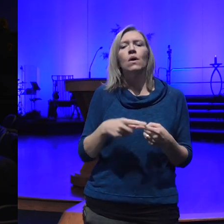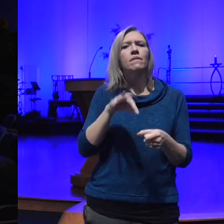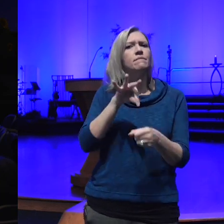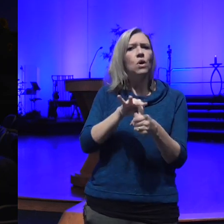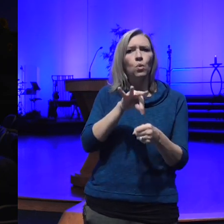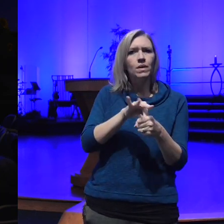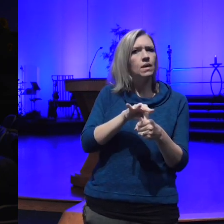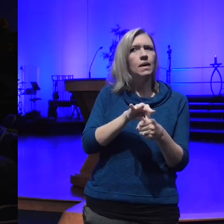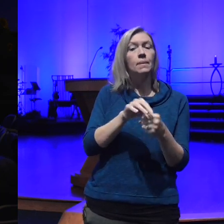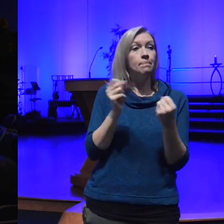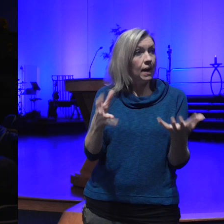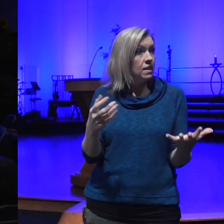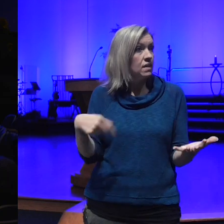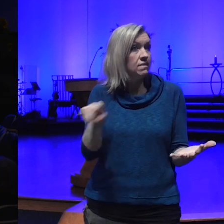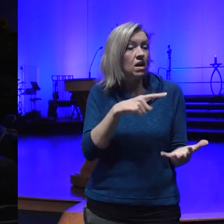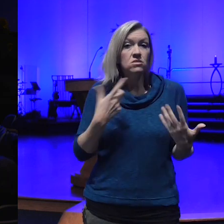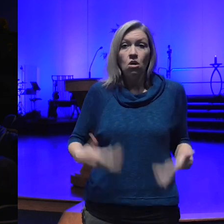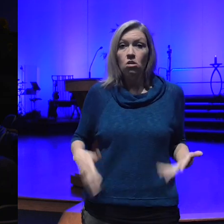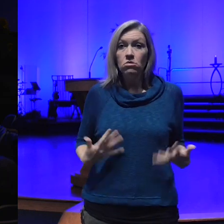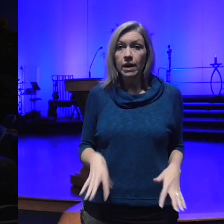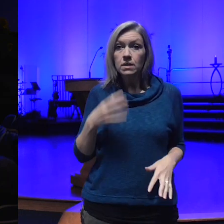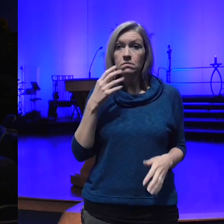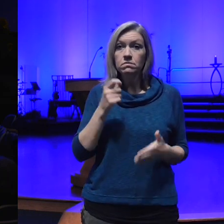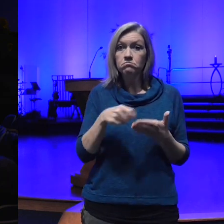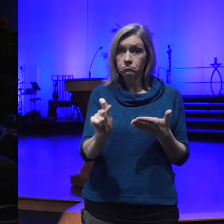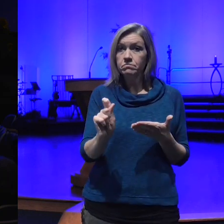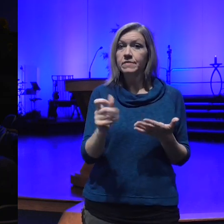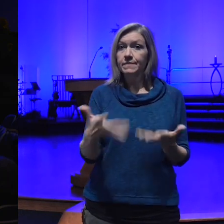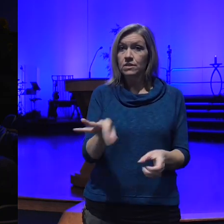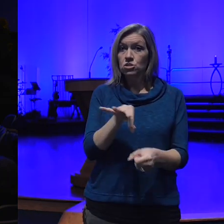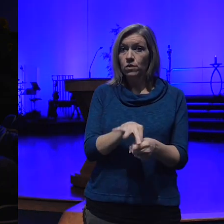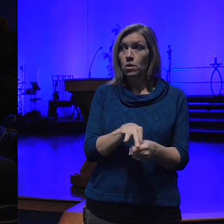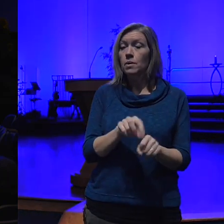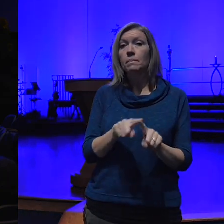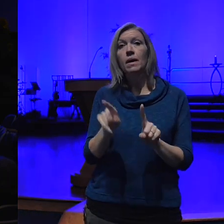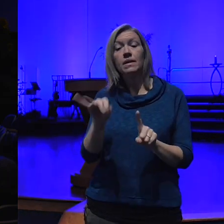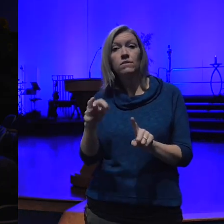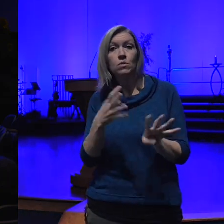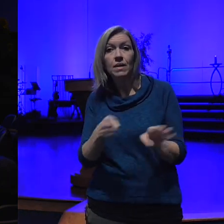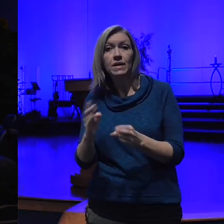of us have already voted but if you're going to go stand in line and vote or we're going to watch the